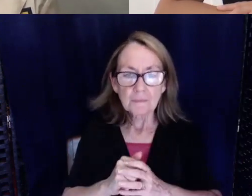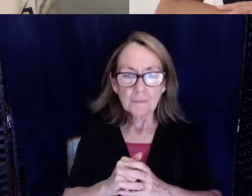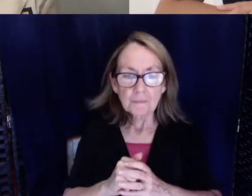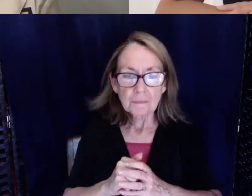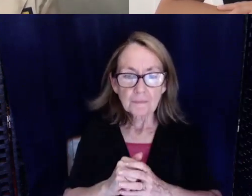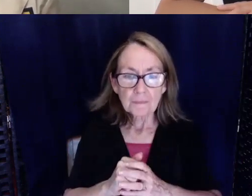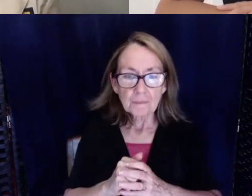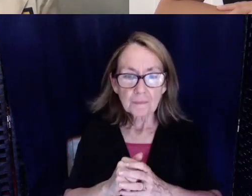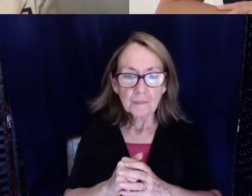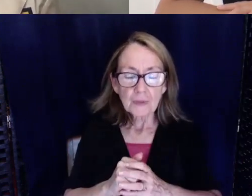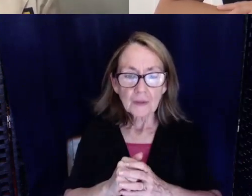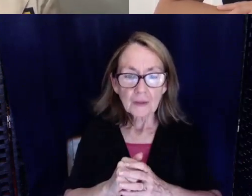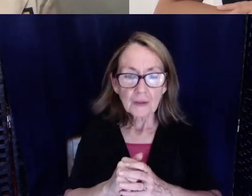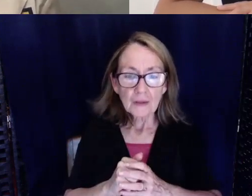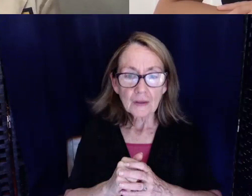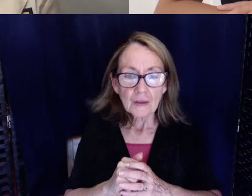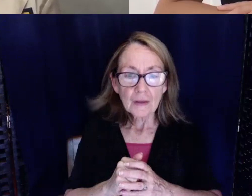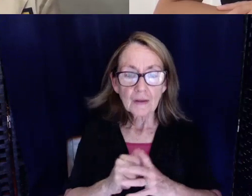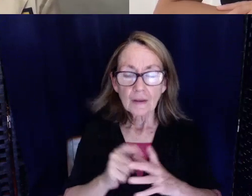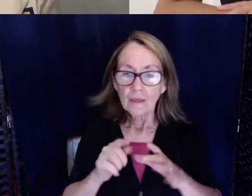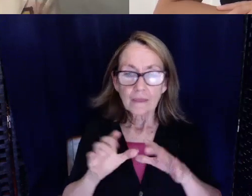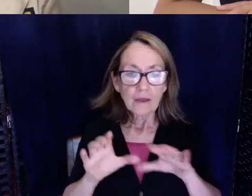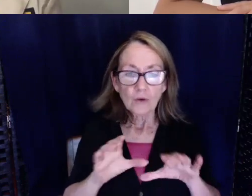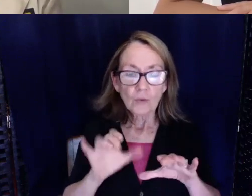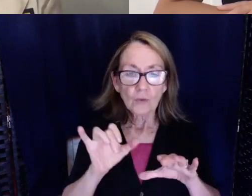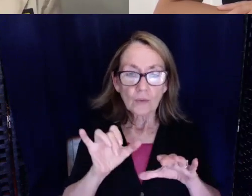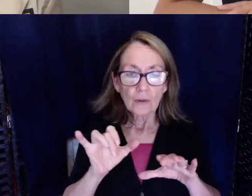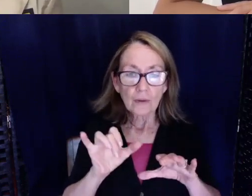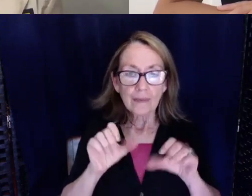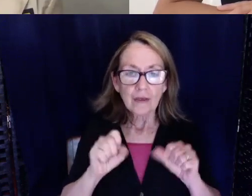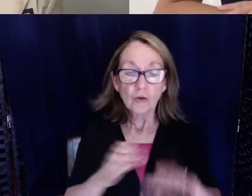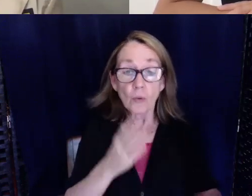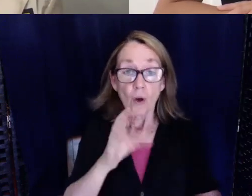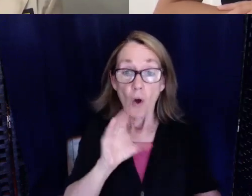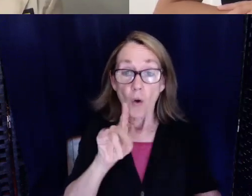and they do like they can do Code Blues with interpreters.